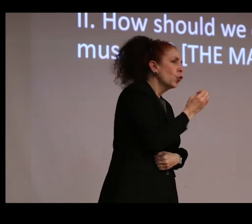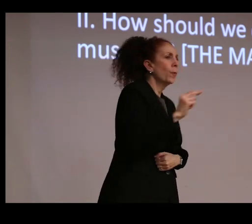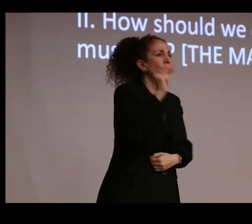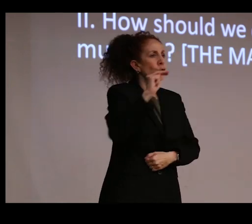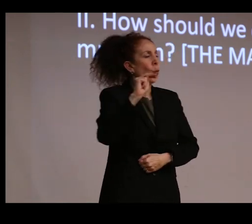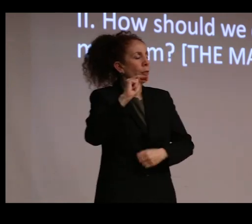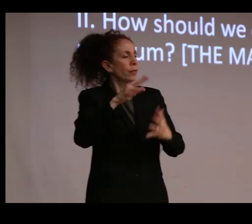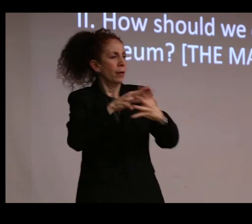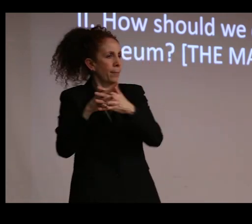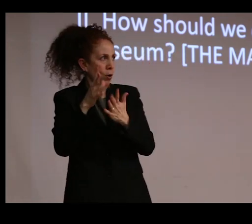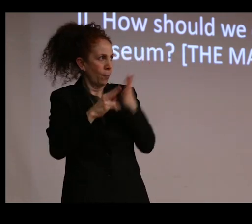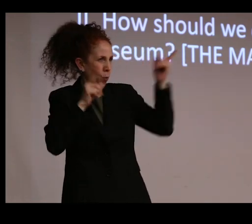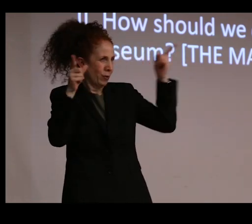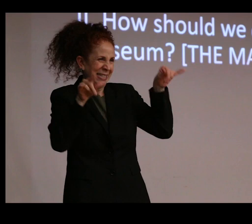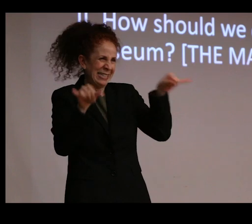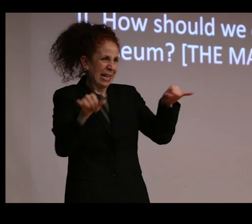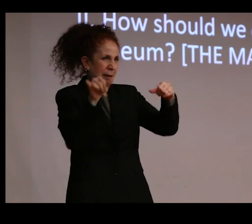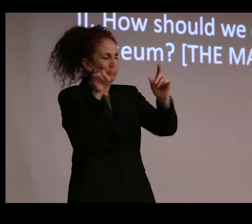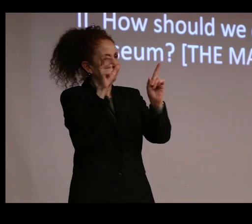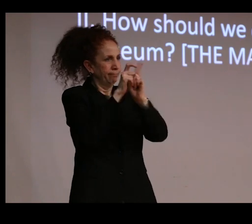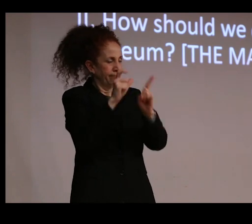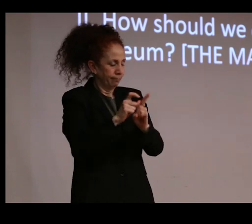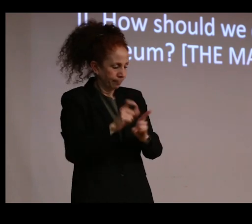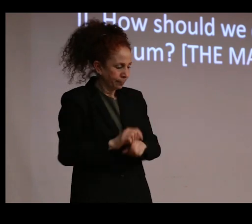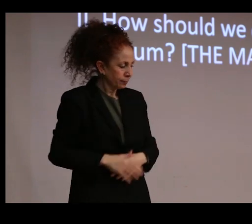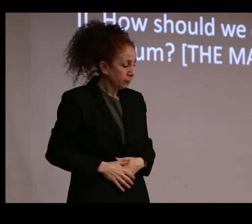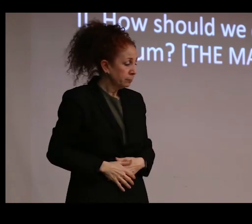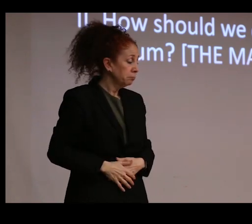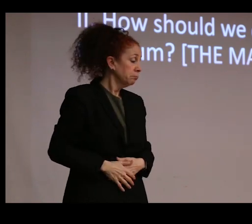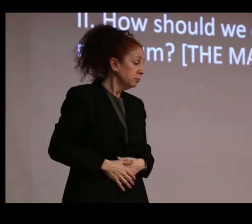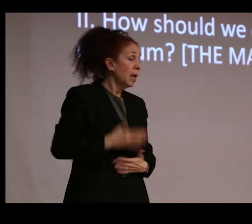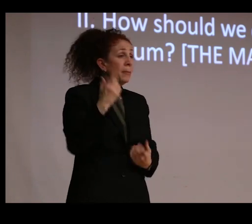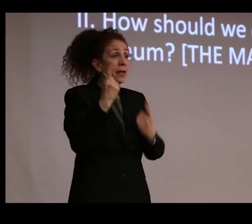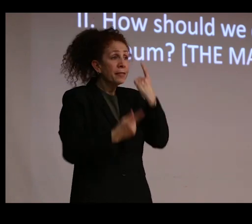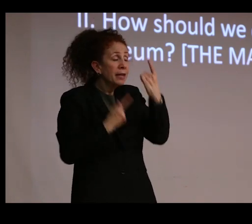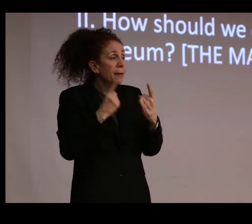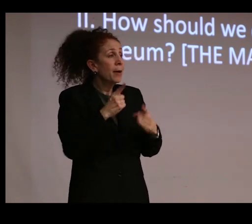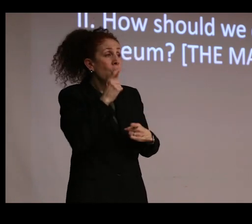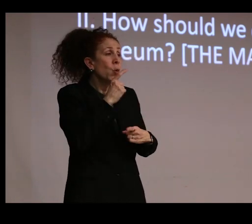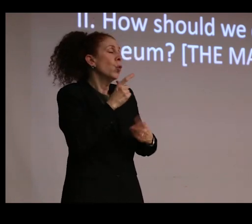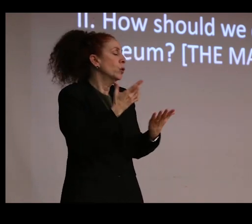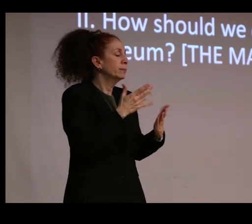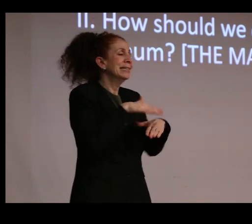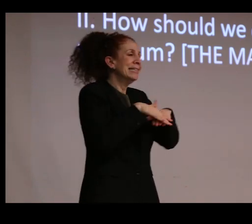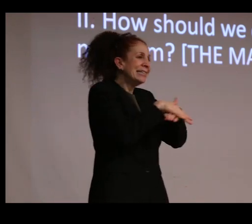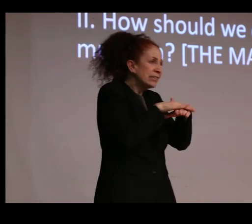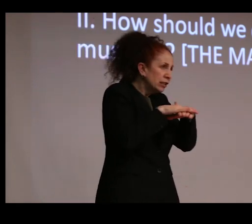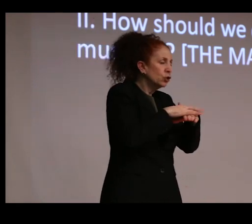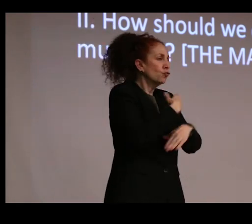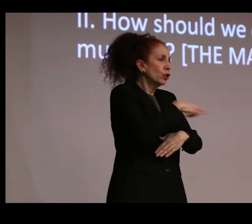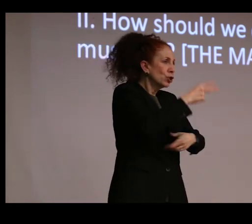We might be tempted to construct some sort of binary of indigenous religious care versus museological scientific care.